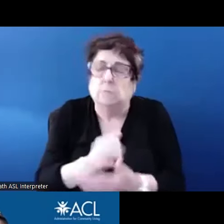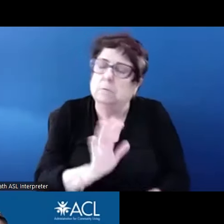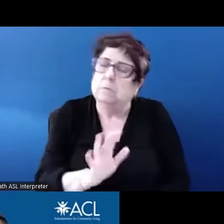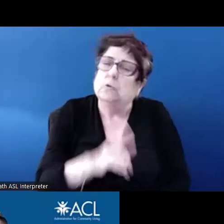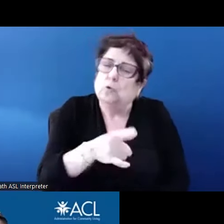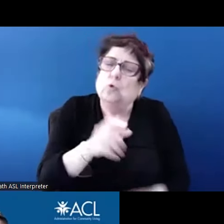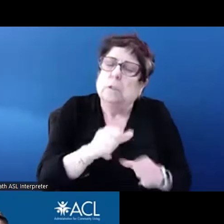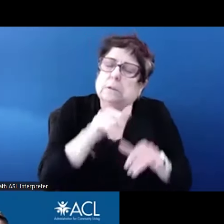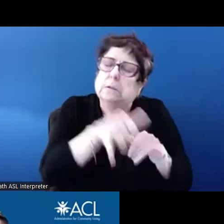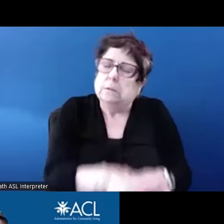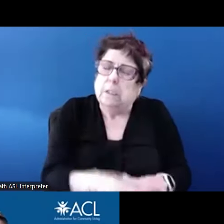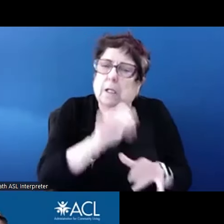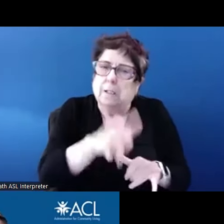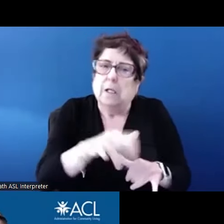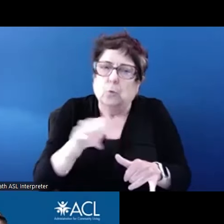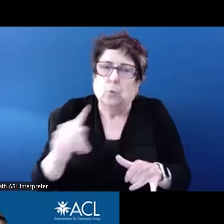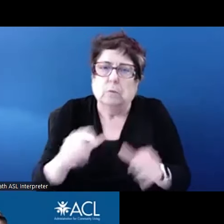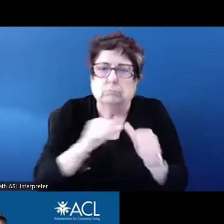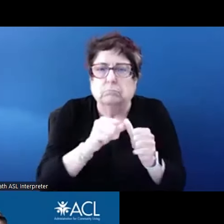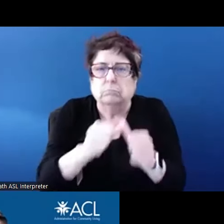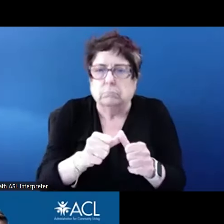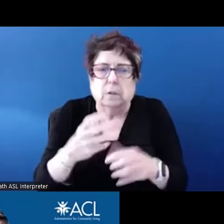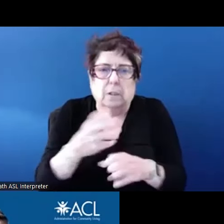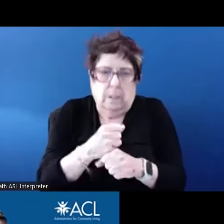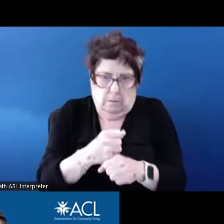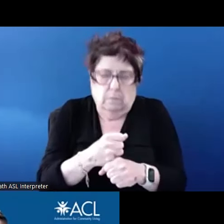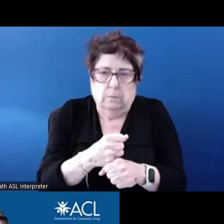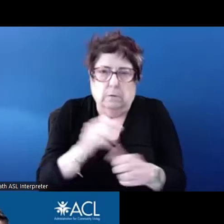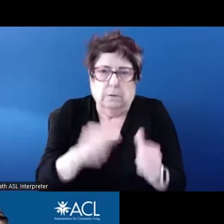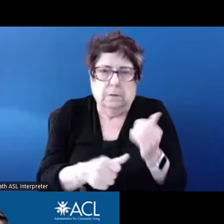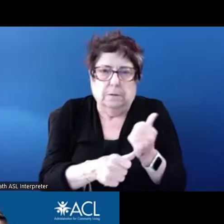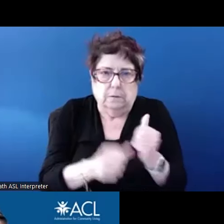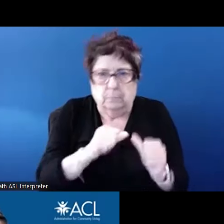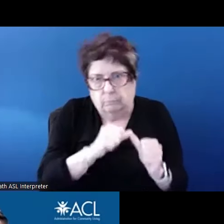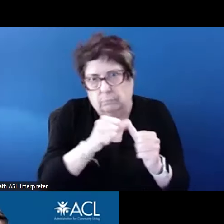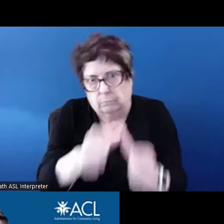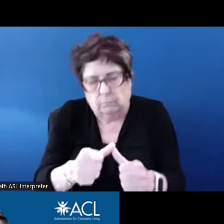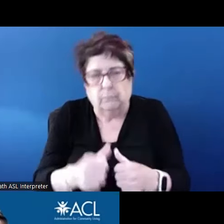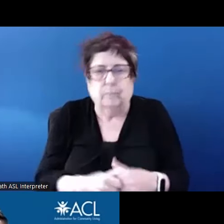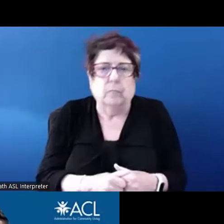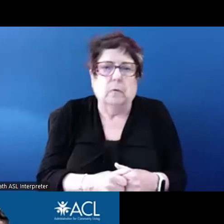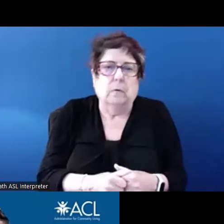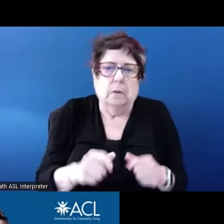ongoing assistance but you have to be under the age of 62 at the point of admission. That is